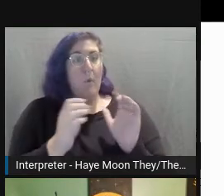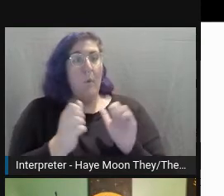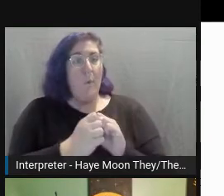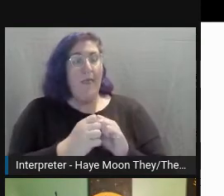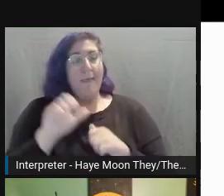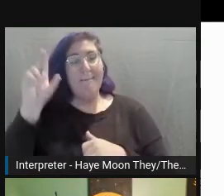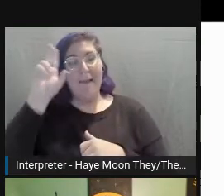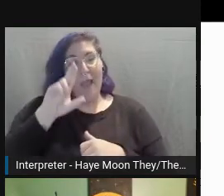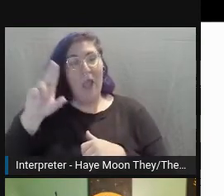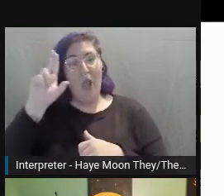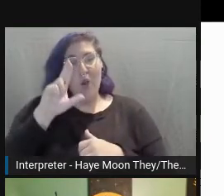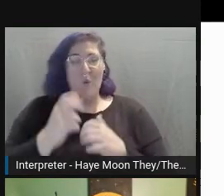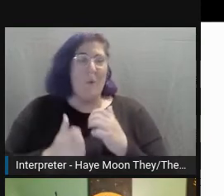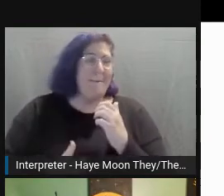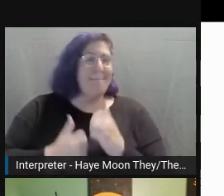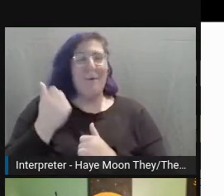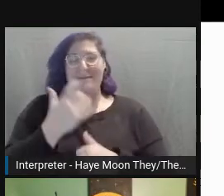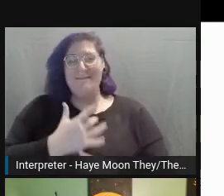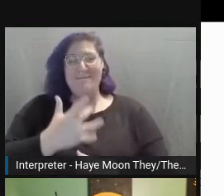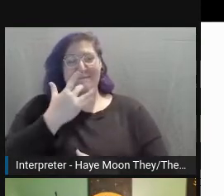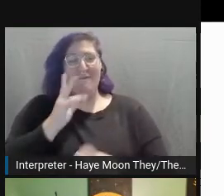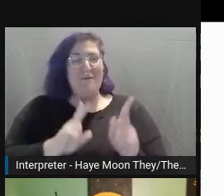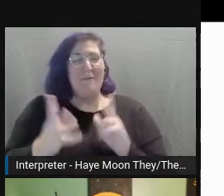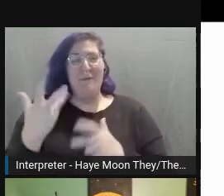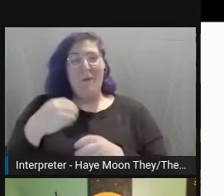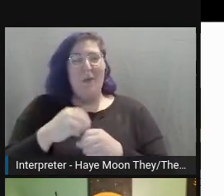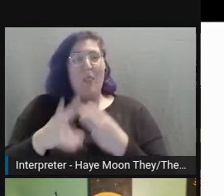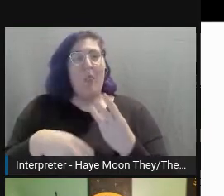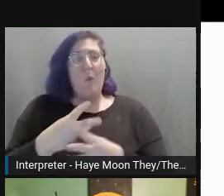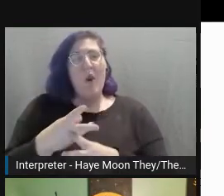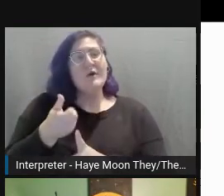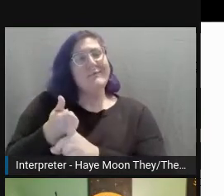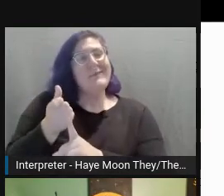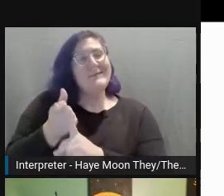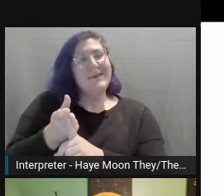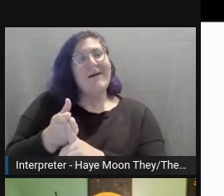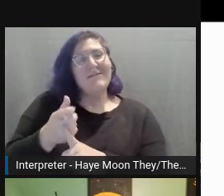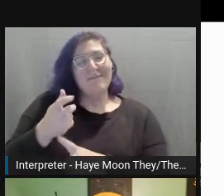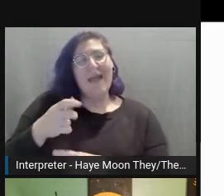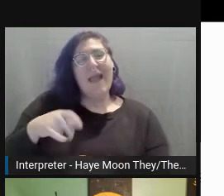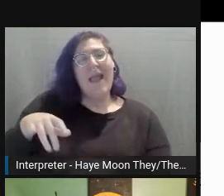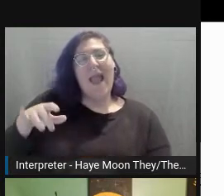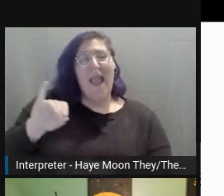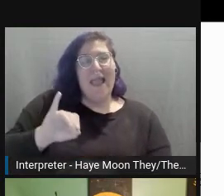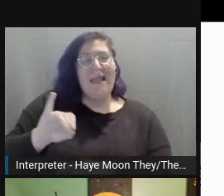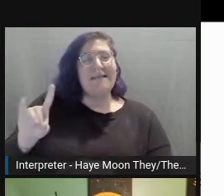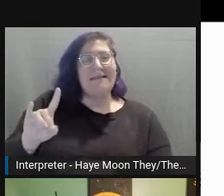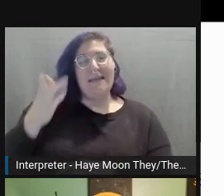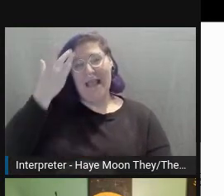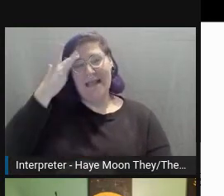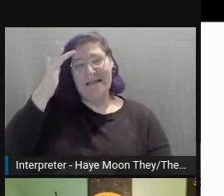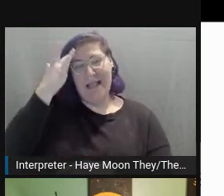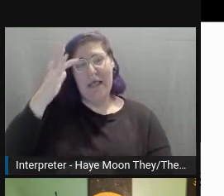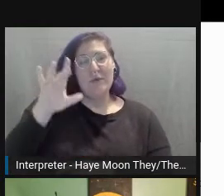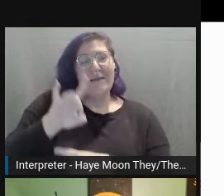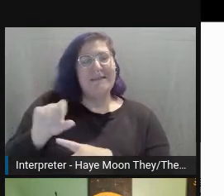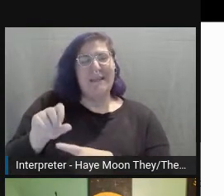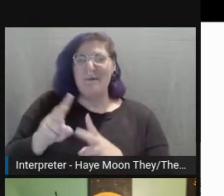one of my most favorite people in the world and he is intellectually disabled and very happy to be part of this session.